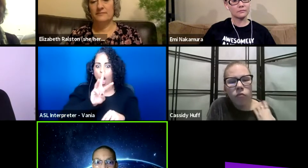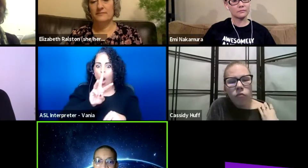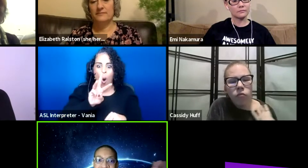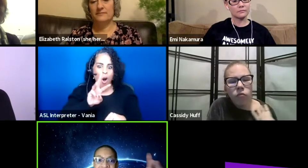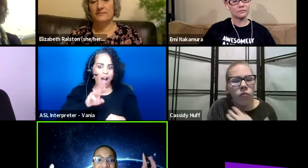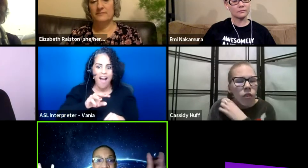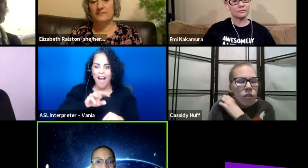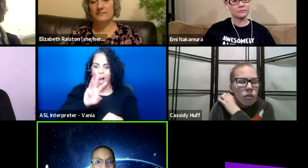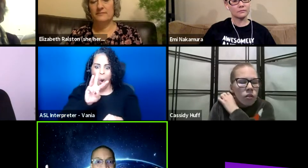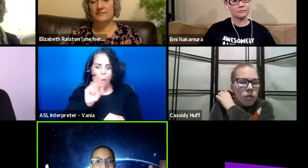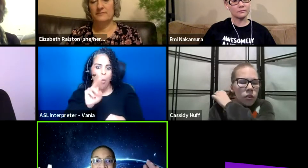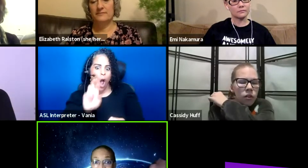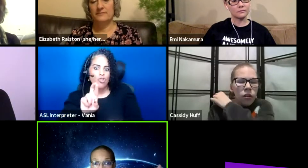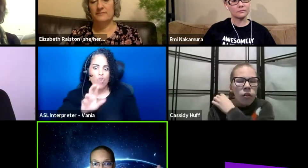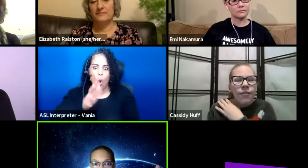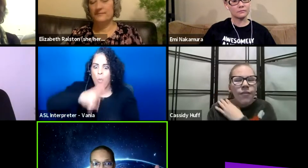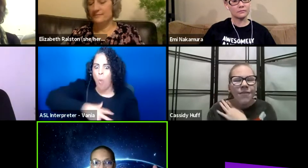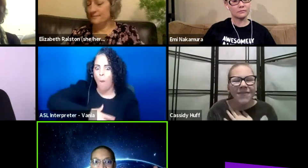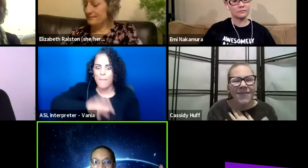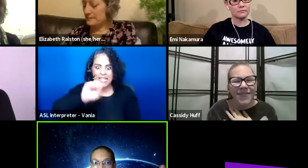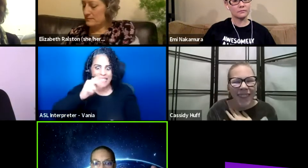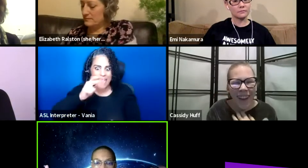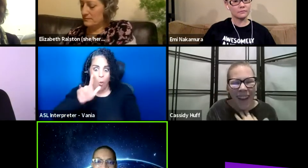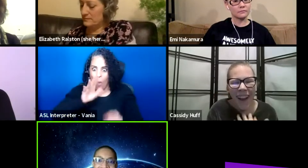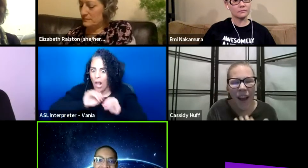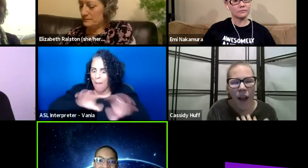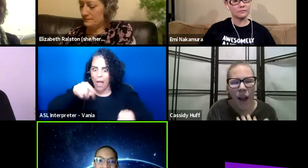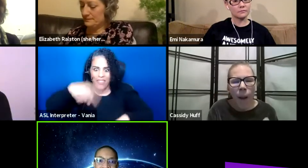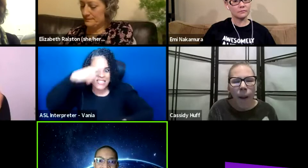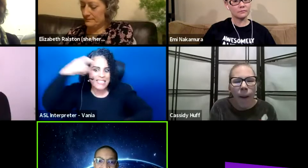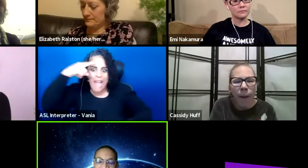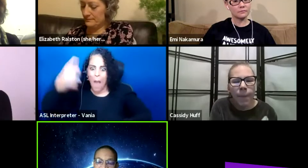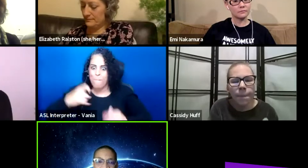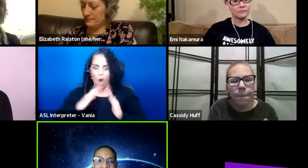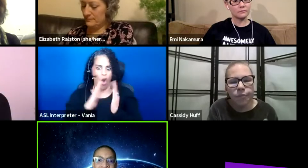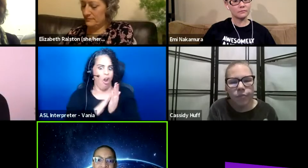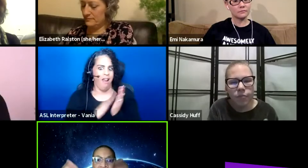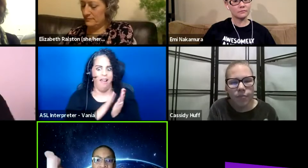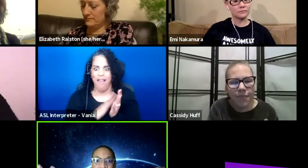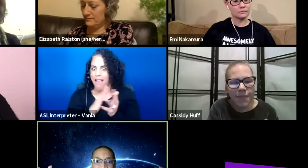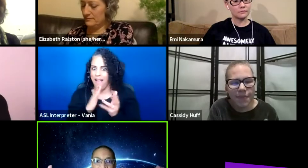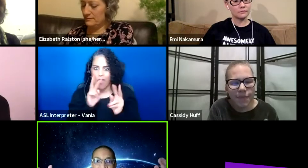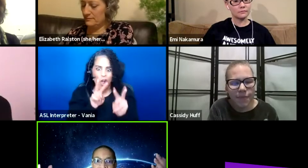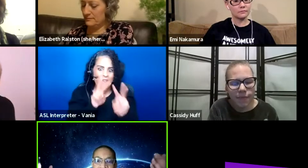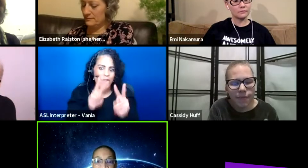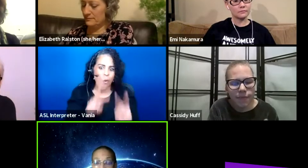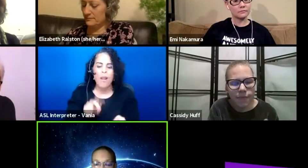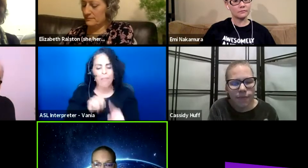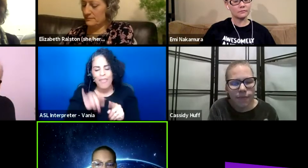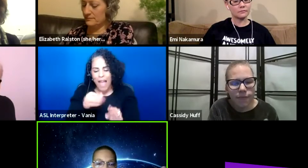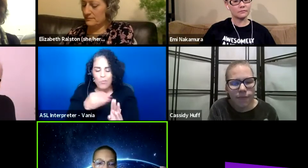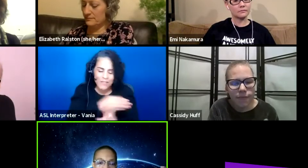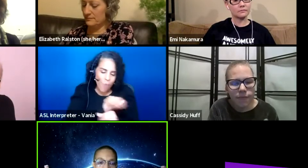that was gonna come out this summer, right, and then of course, that was before COVID,